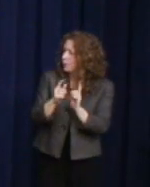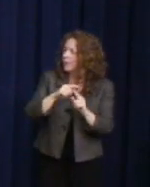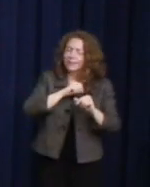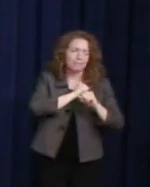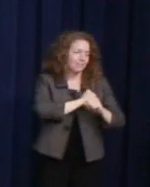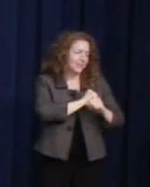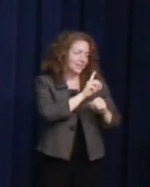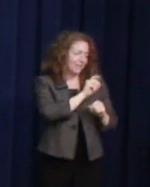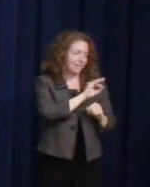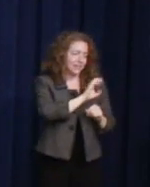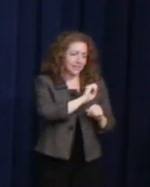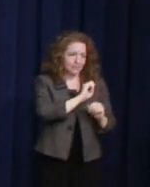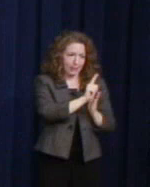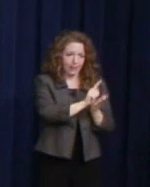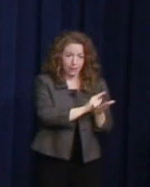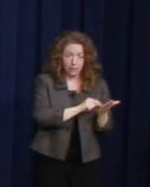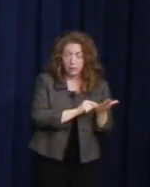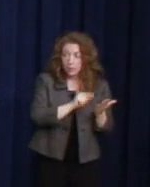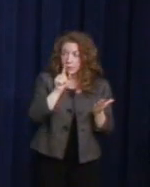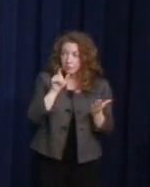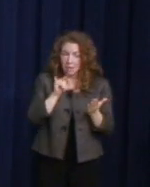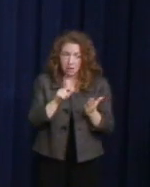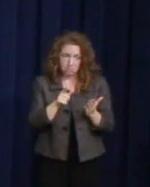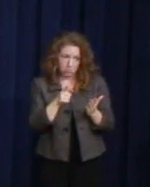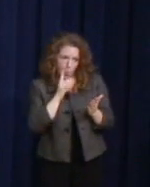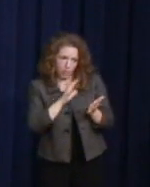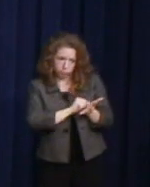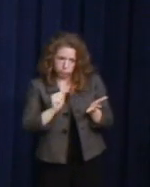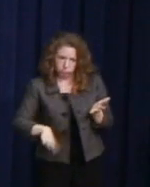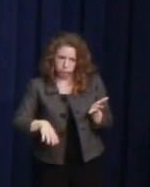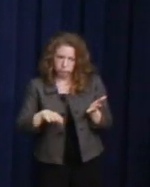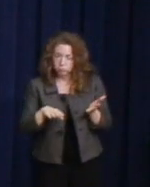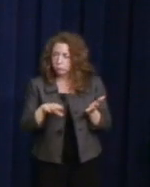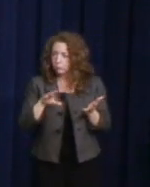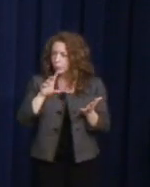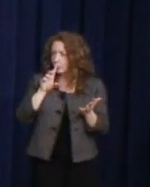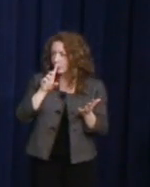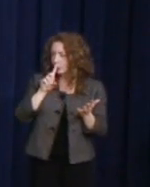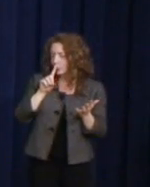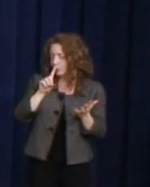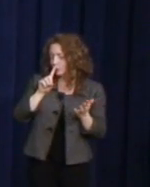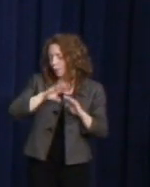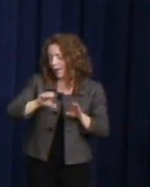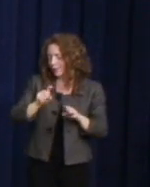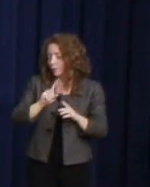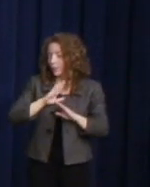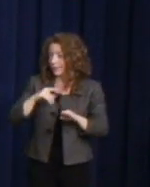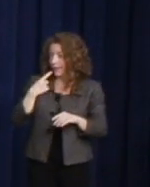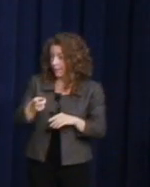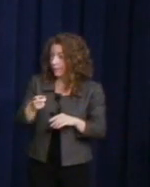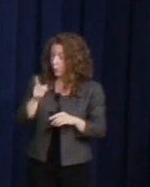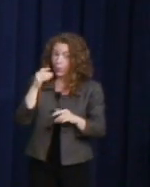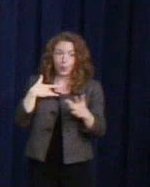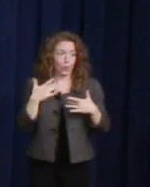So we were so excited. We had a good vote, the rest of that. This was an early stage. Later we'd have to split it off,